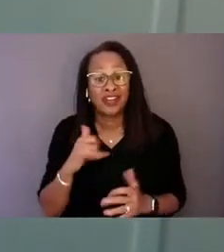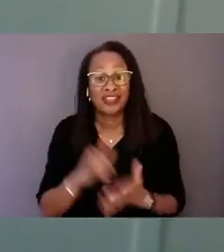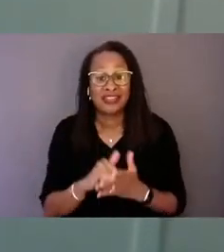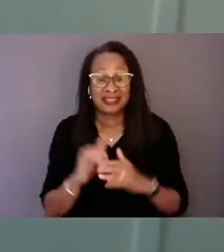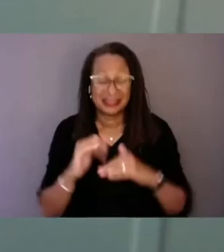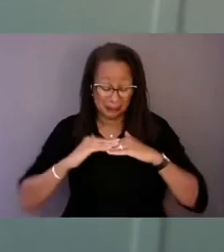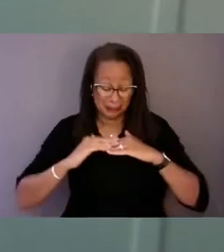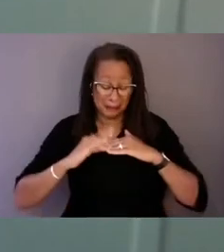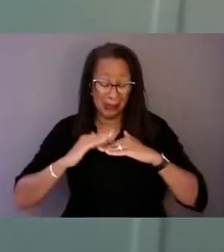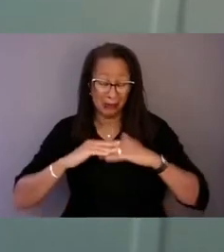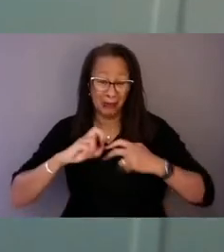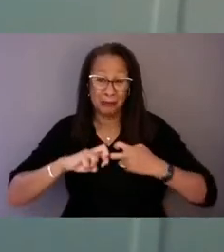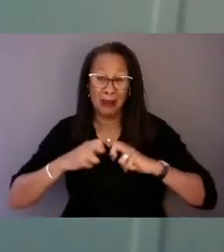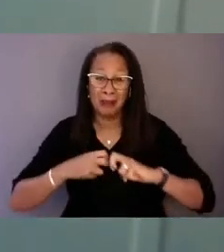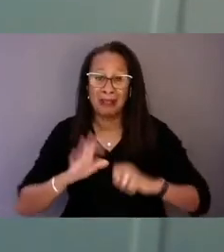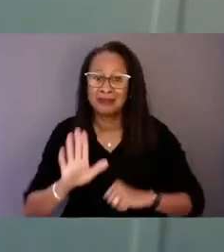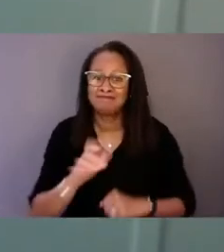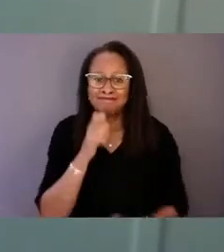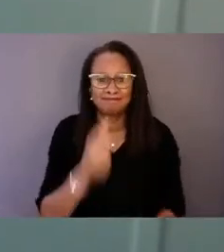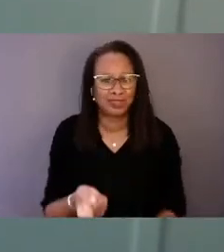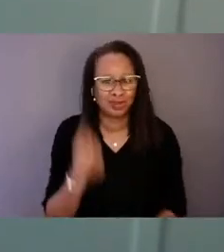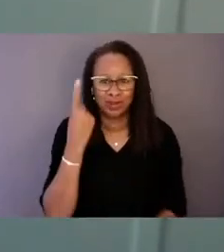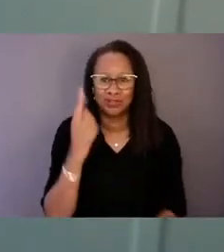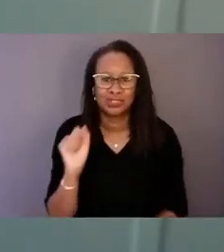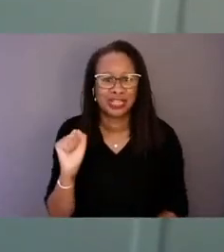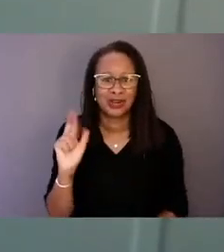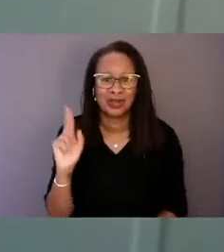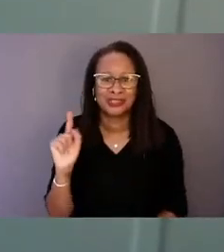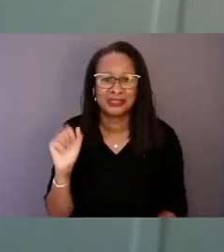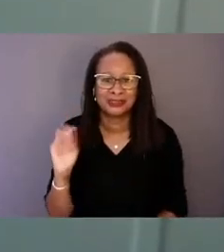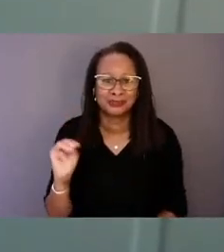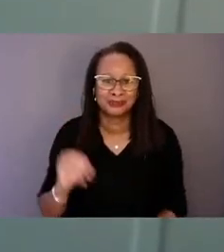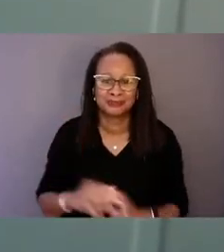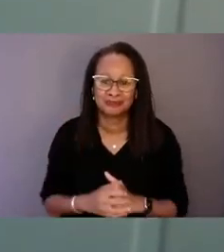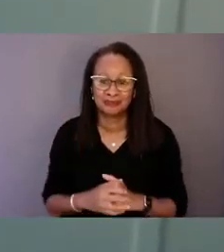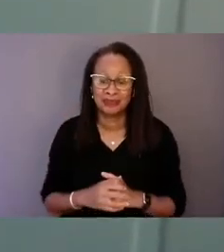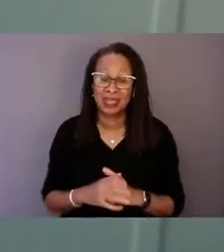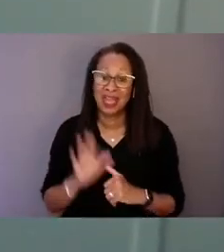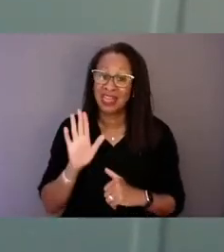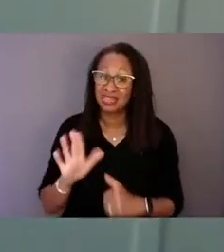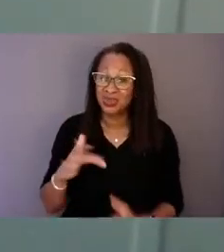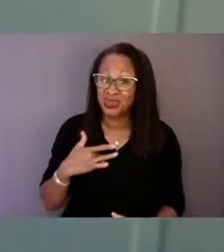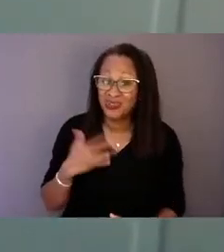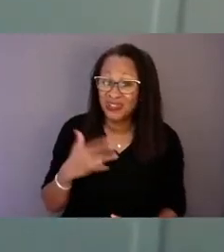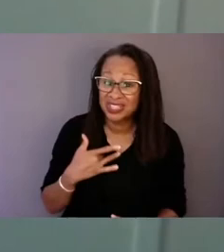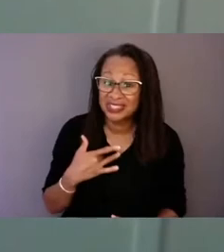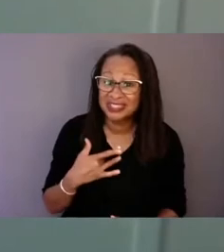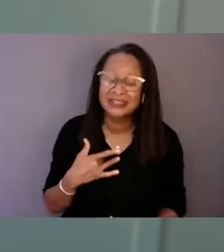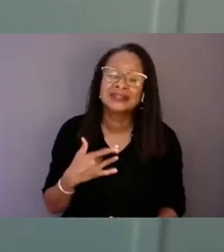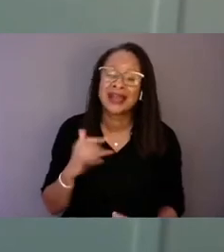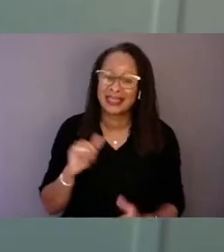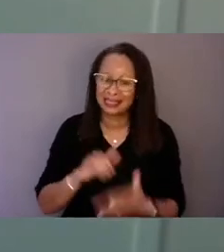you do not understand autism and those feelings are what stands in the way of autistic people